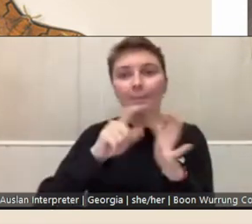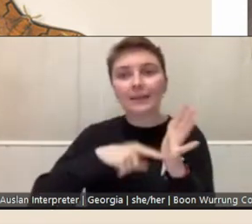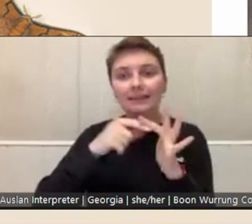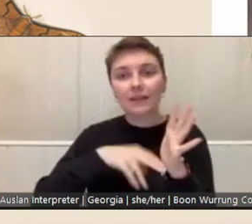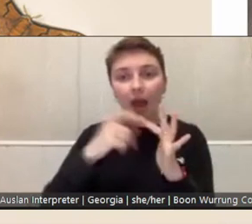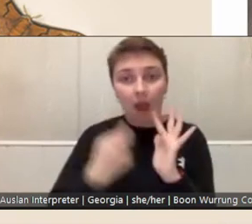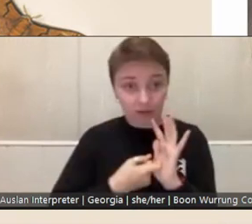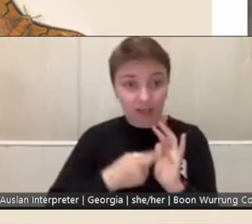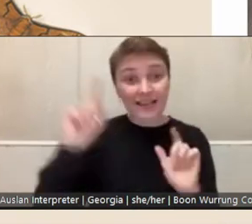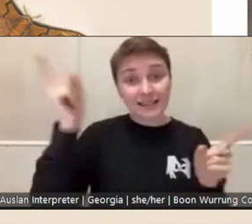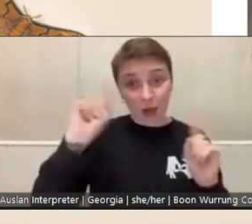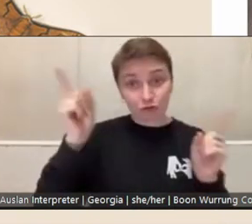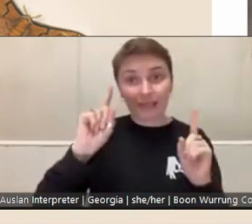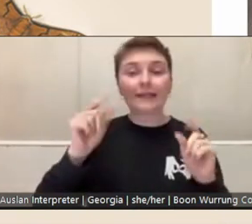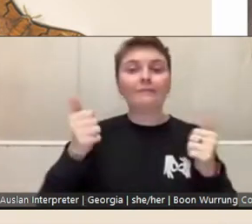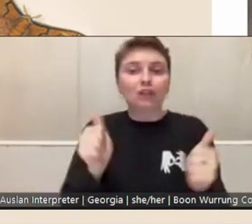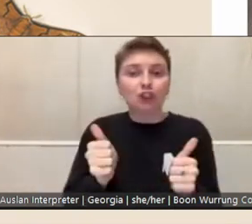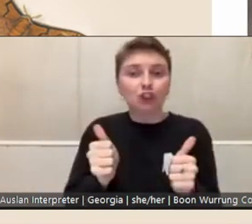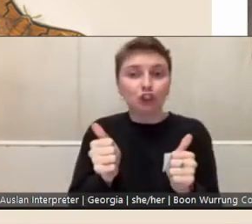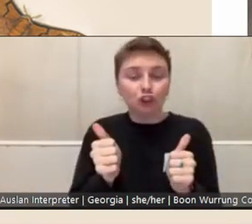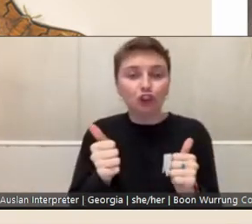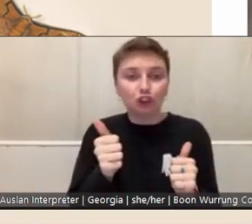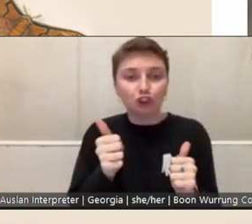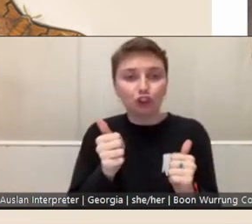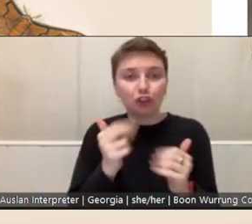her Artist's Book Fellowship.